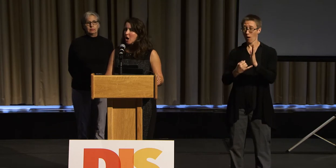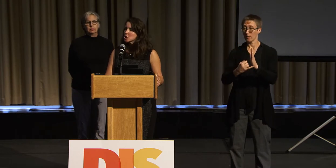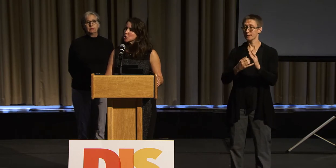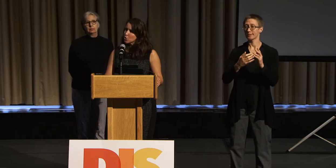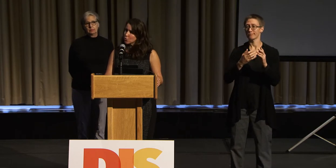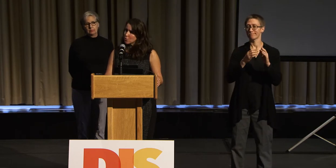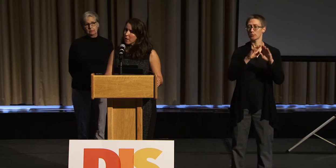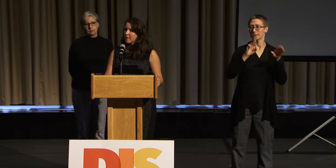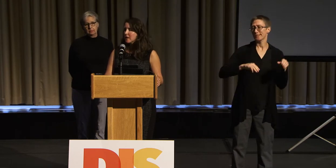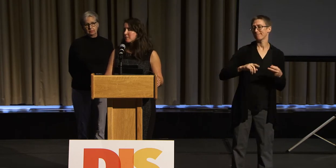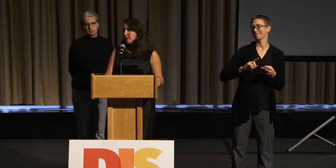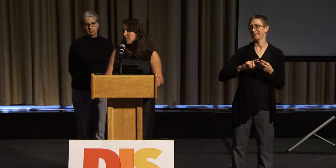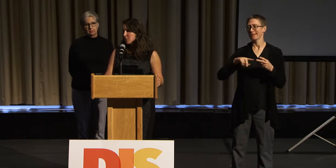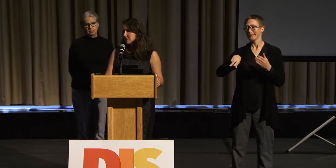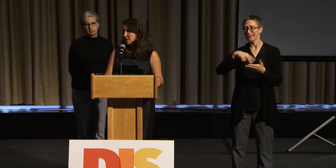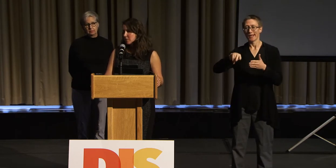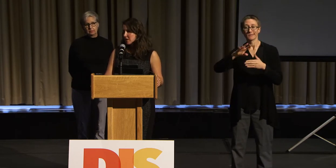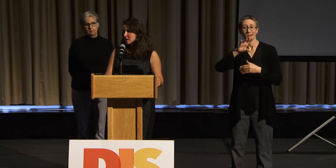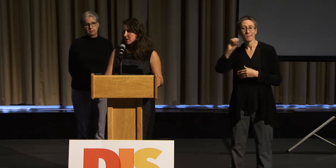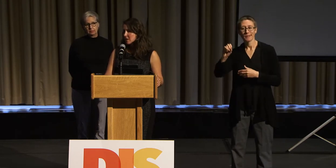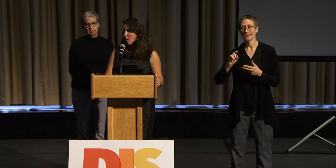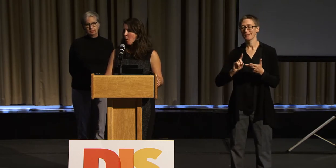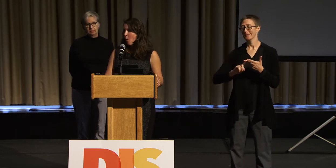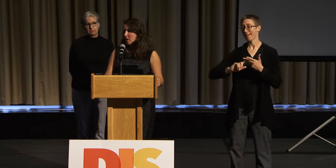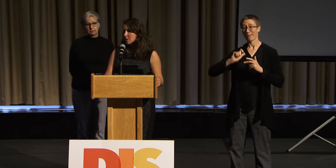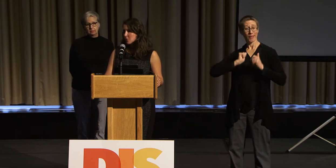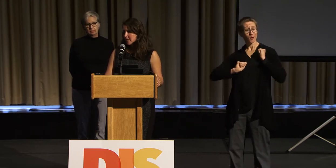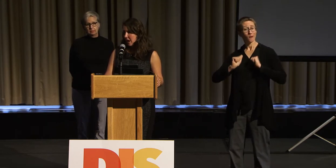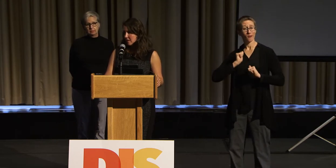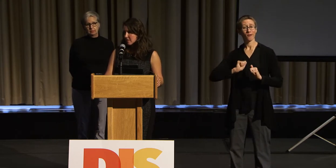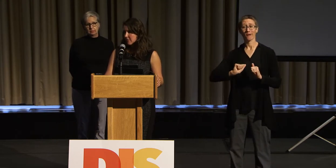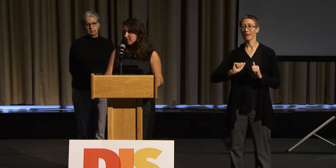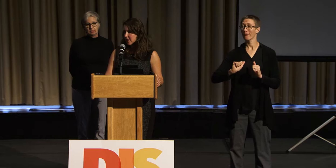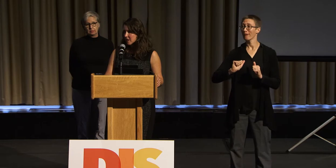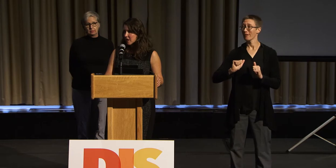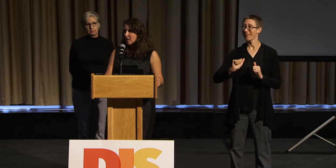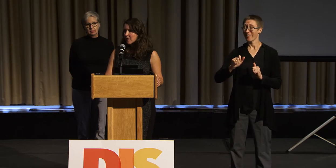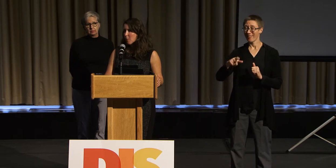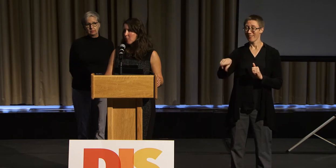assume that if people with disability want to attend their event, they will